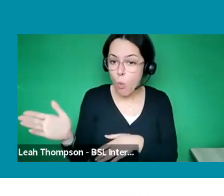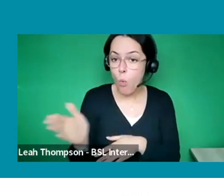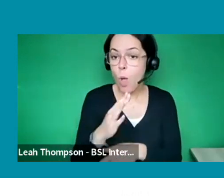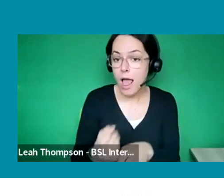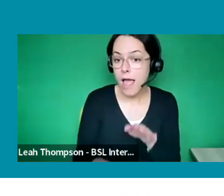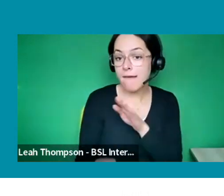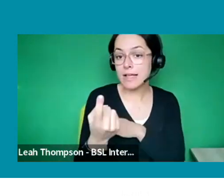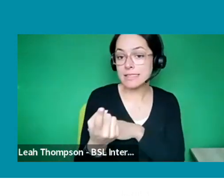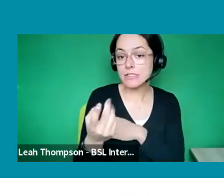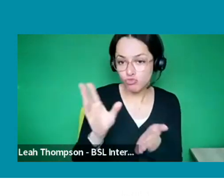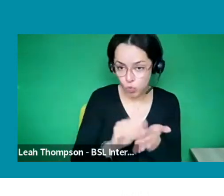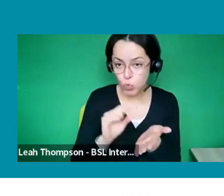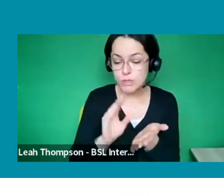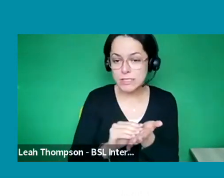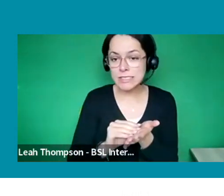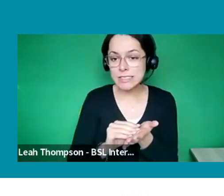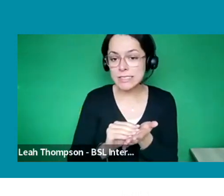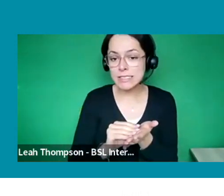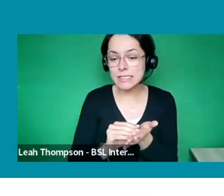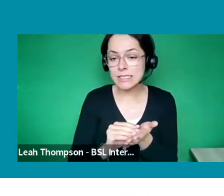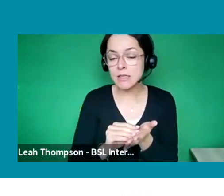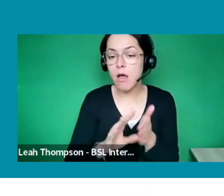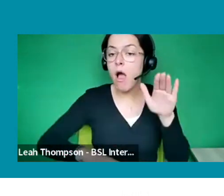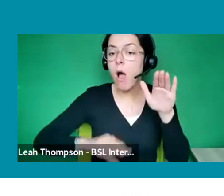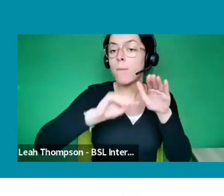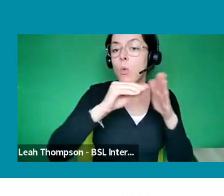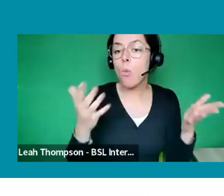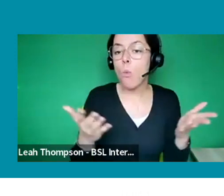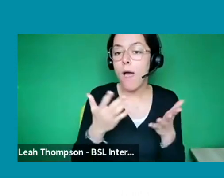Every event will be put on the Evenbreak website and on the Career Hive.